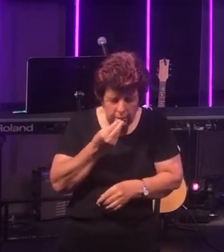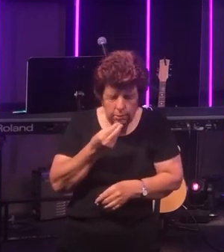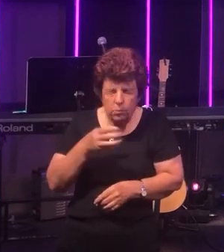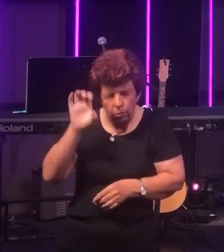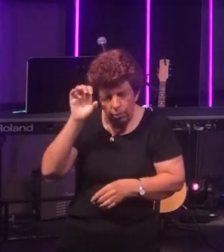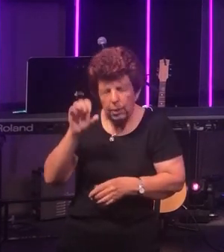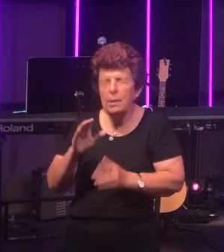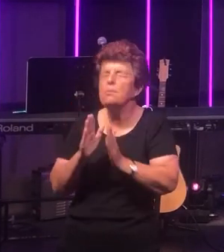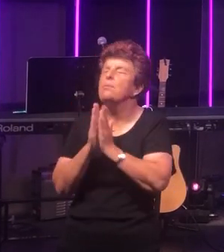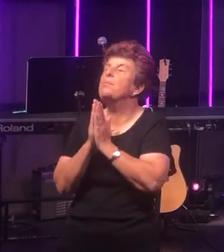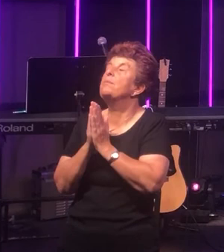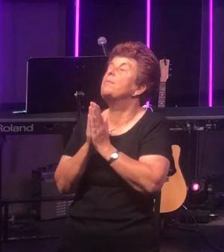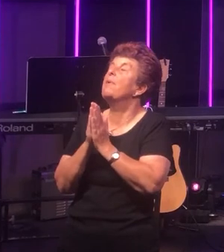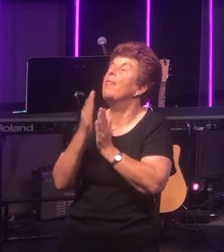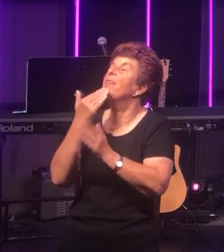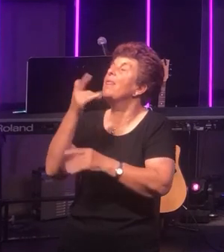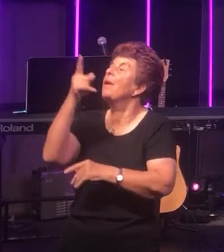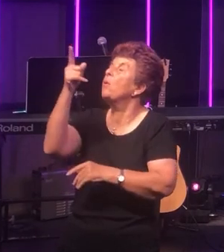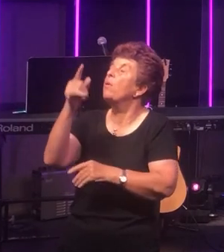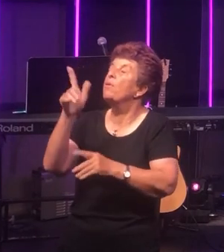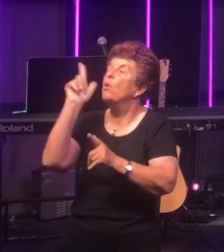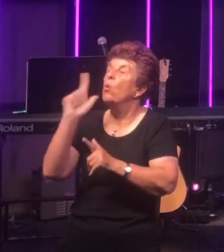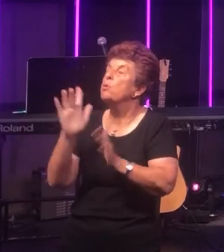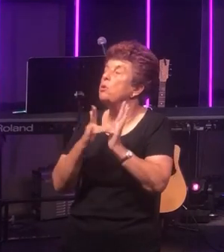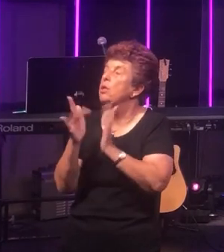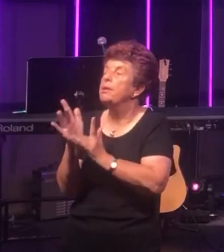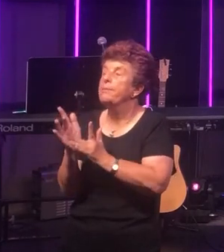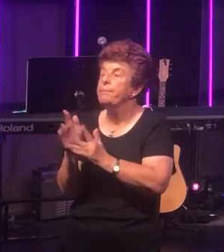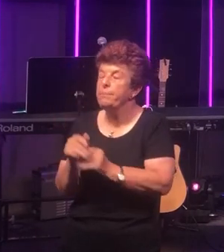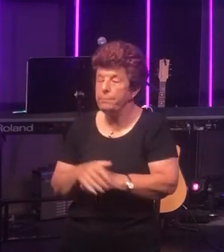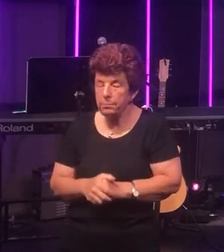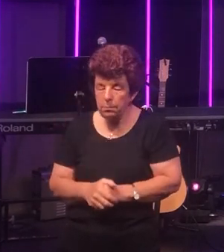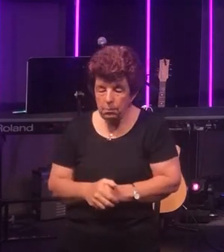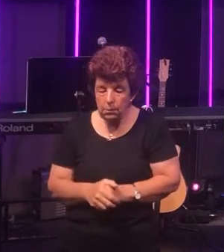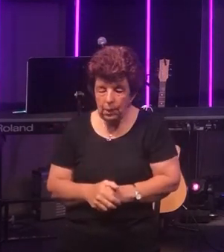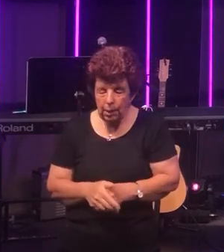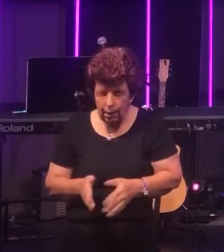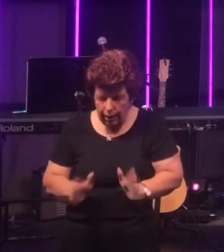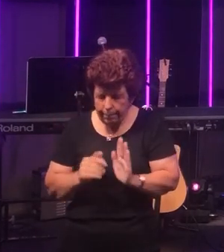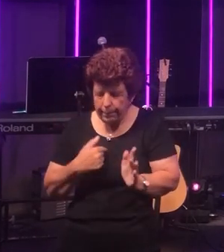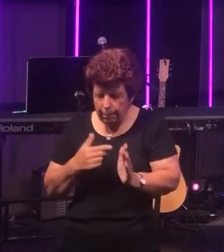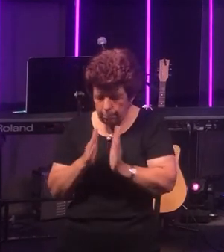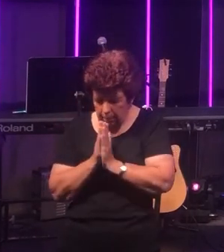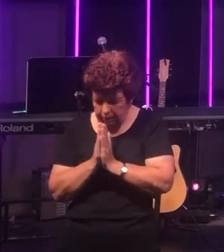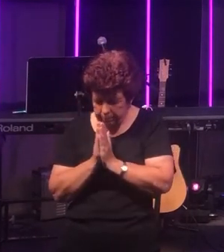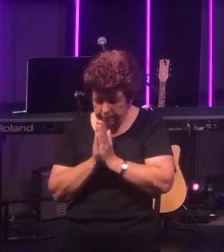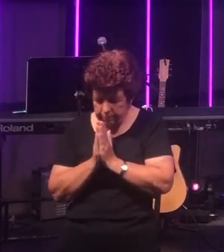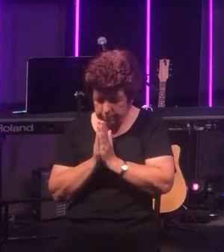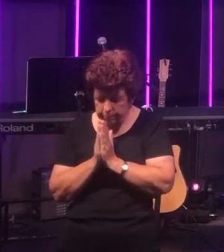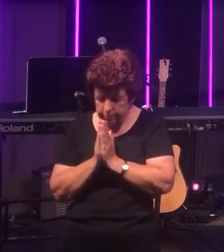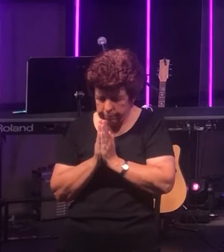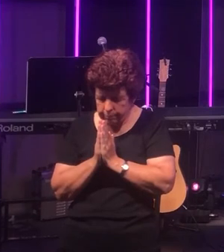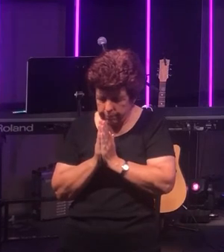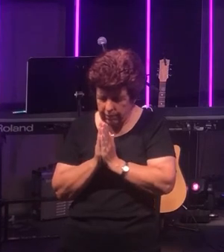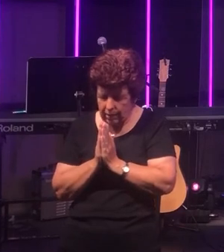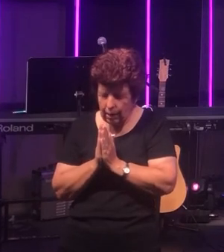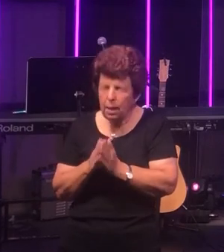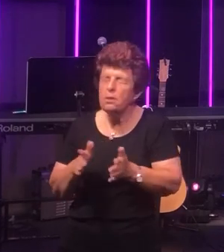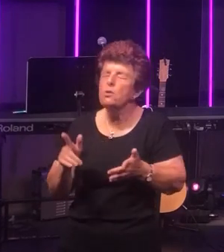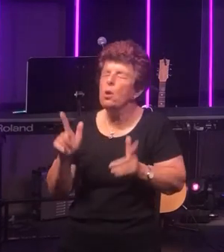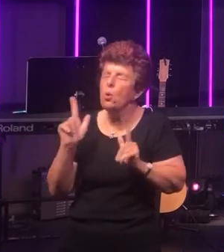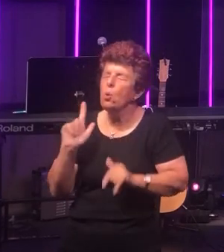personal thanks to the Lord Jesus! Allow me to pray... So Lord Jesus we thank